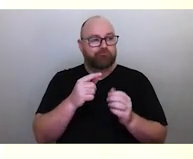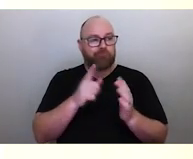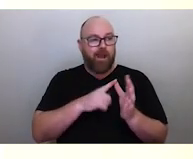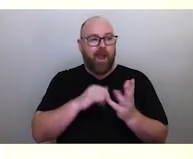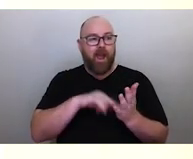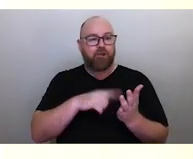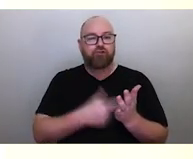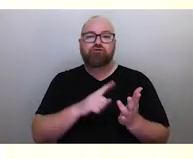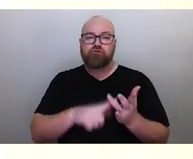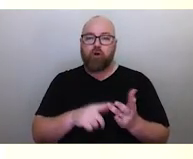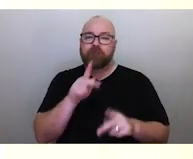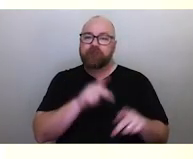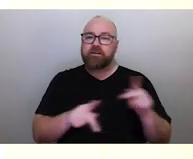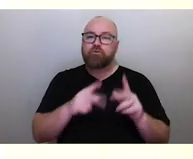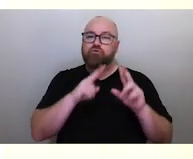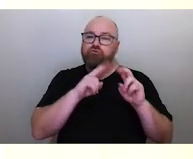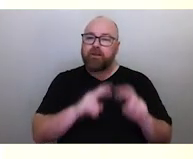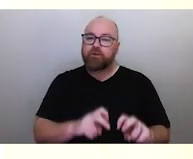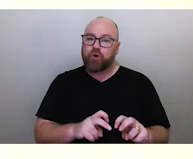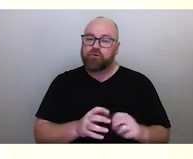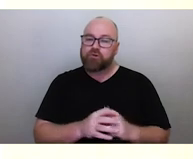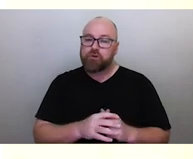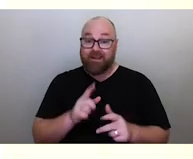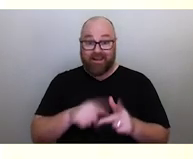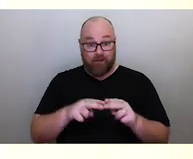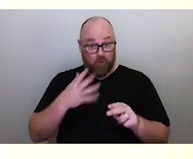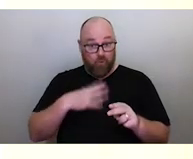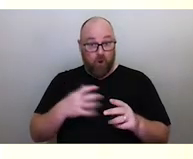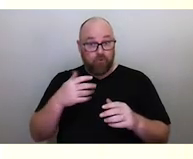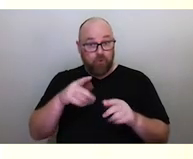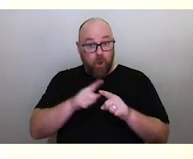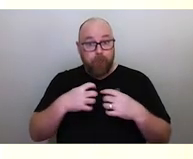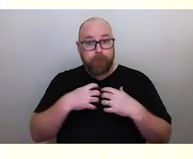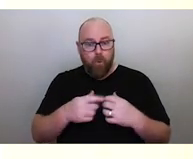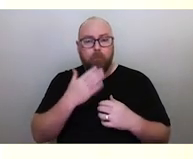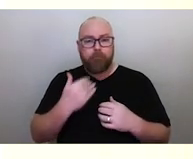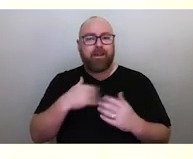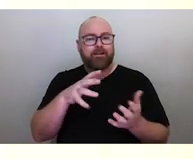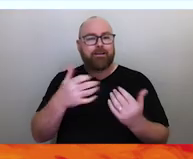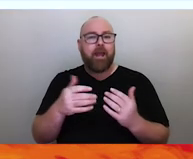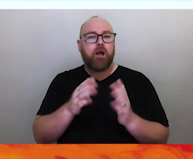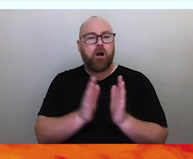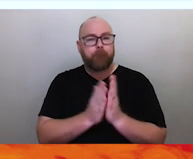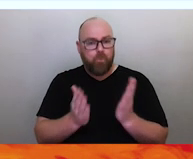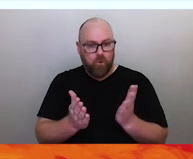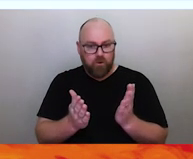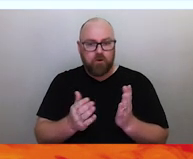If you would like to learn more about this, I encourage you to pick up a copy of a book that we published called 'The First Astronomers;